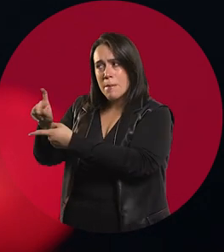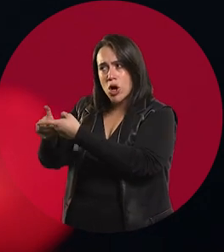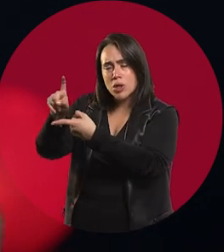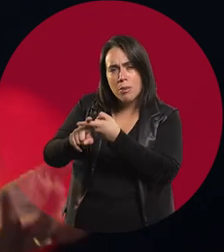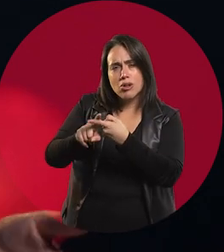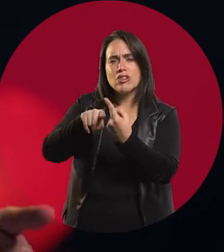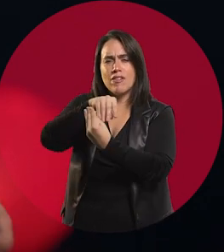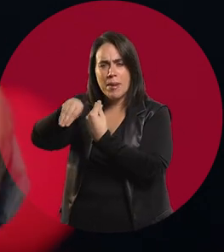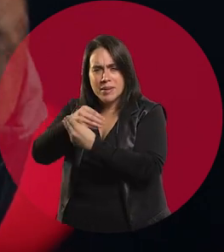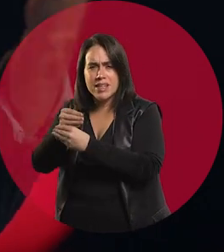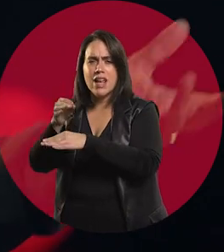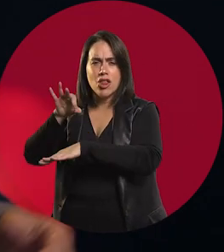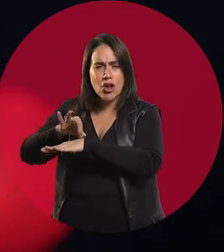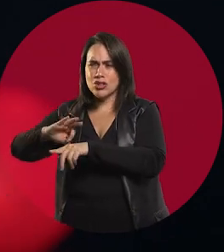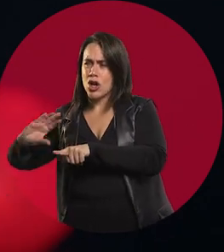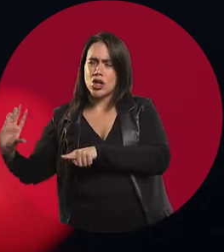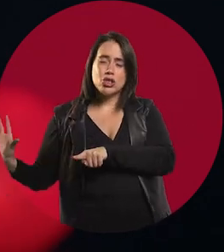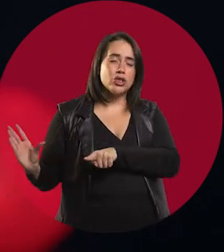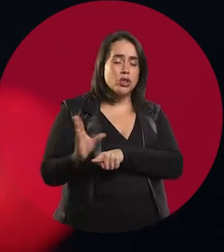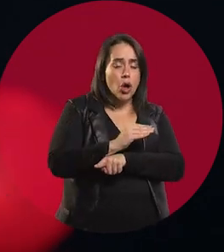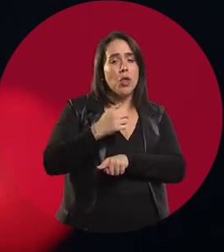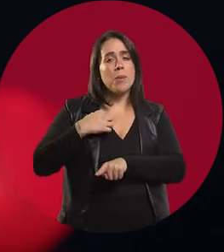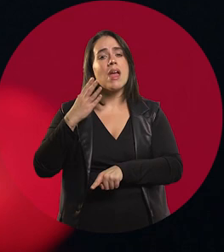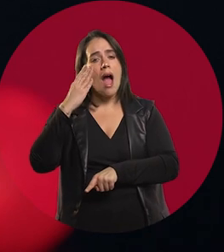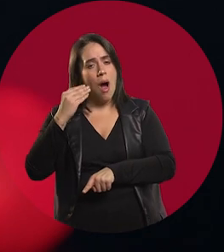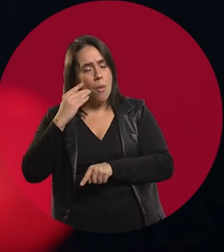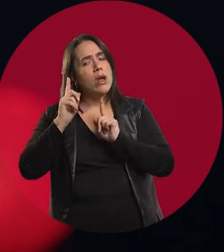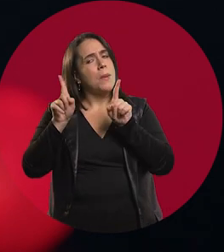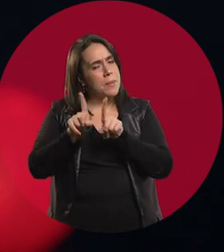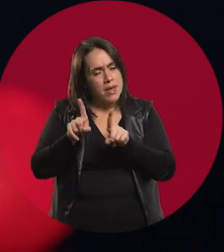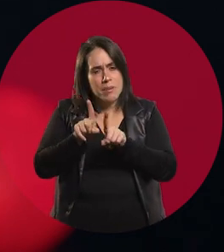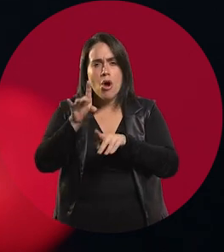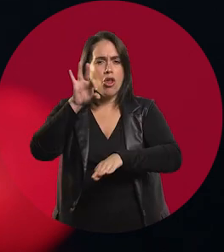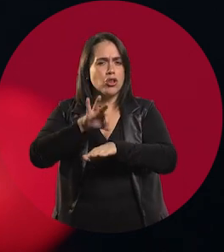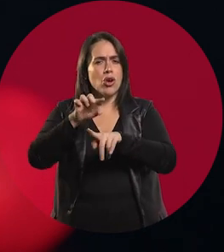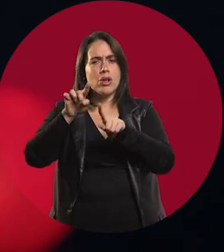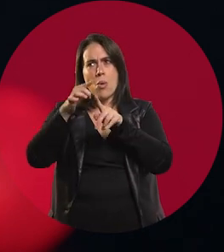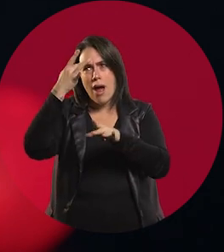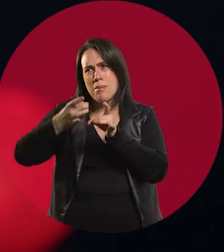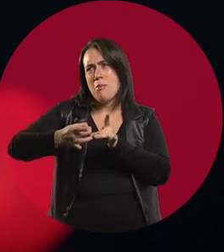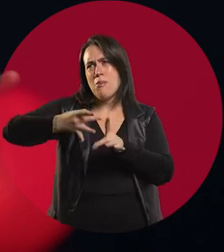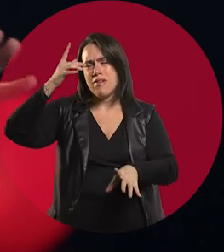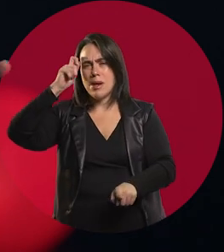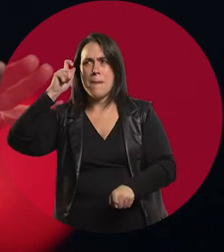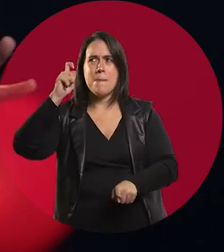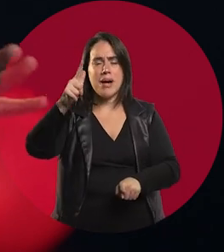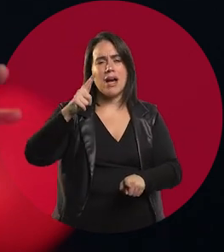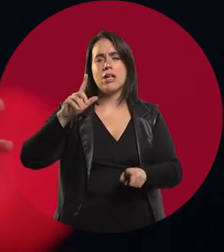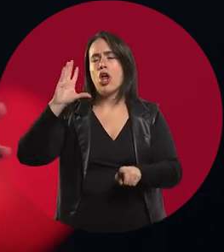All doctors in the family. My grandfather, Euclides Peluffo, was a great doctor, an eminence in medicine. I mean, medicine was my whole environment...